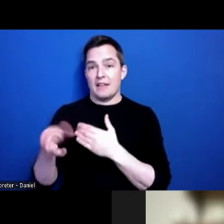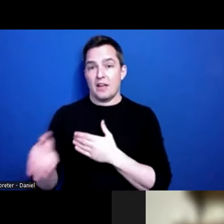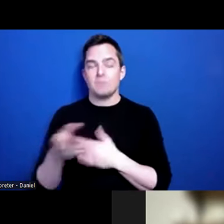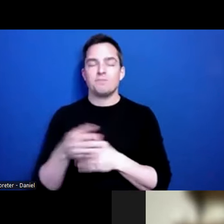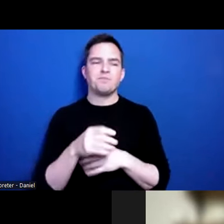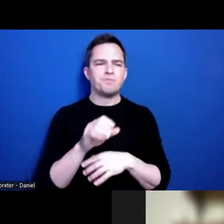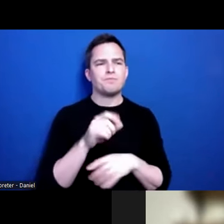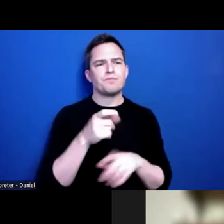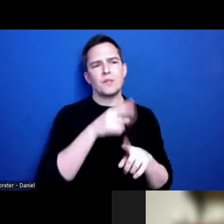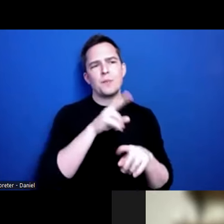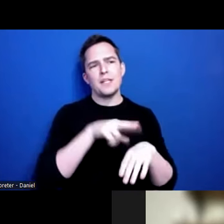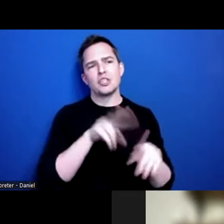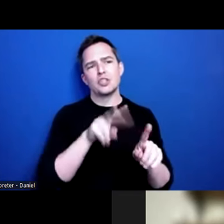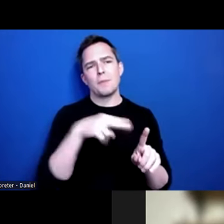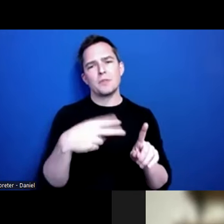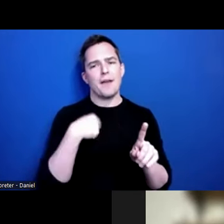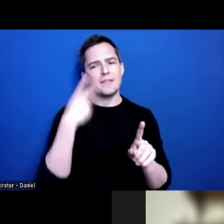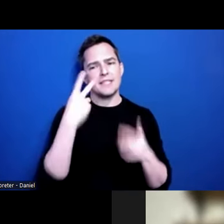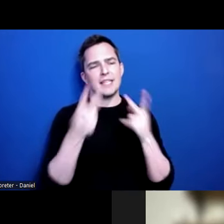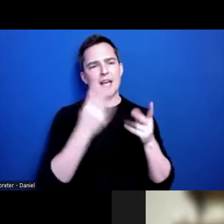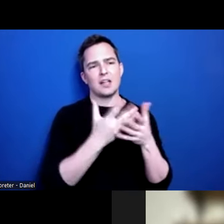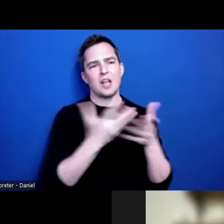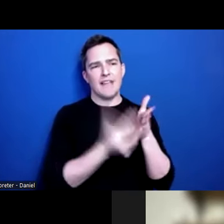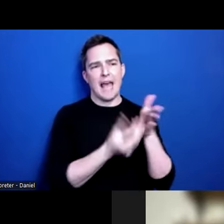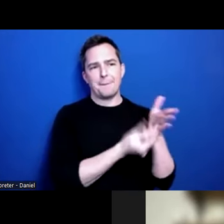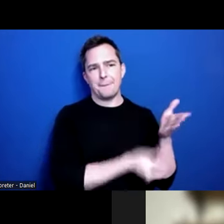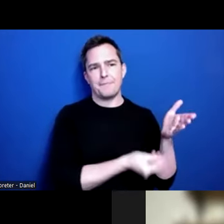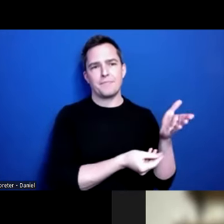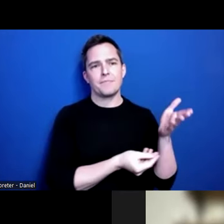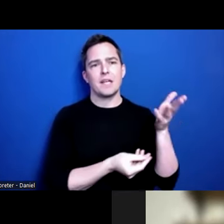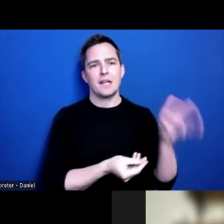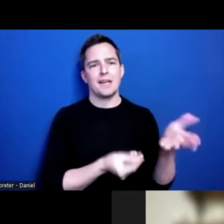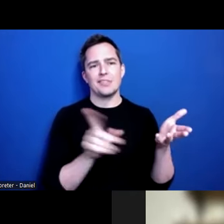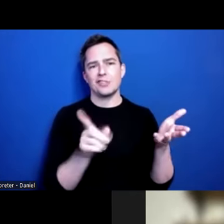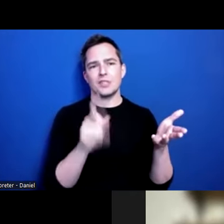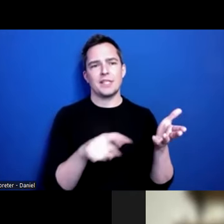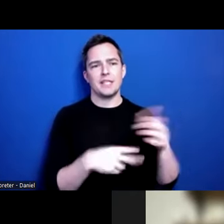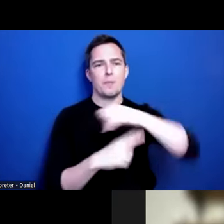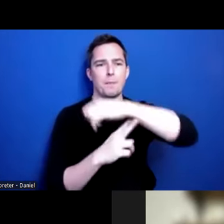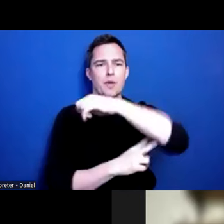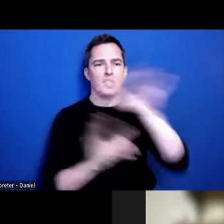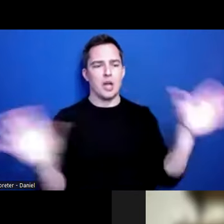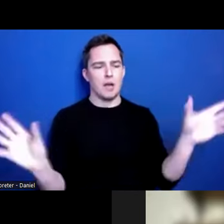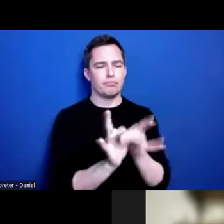I see a lot of gaps and just a need to bridge and connect services. There are